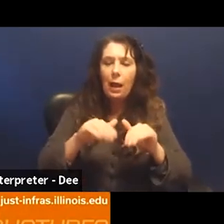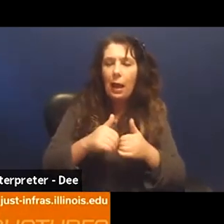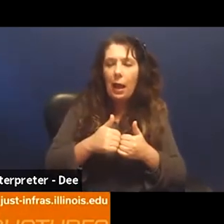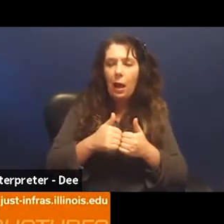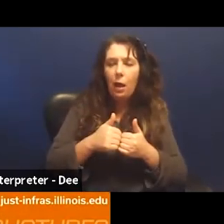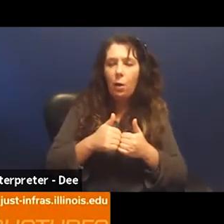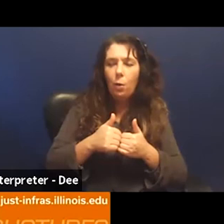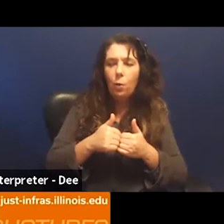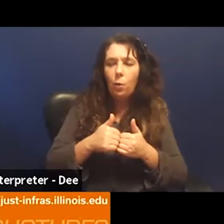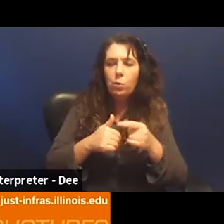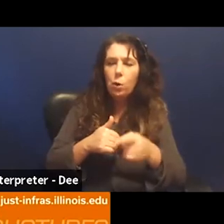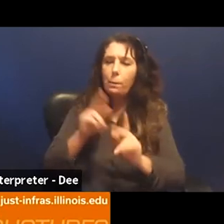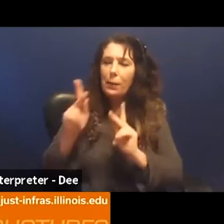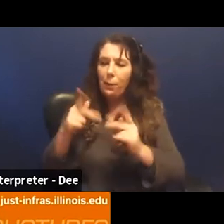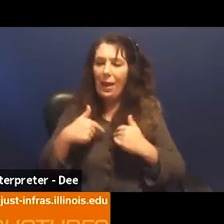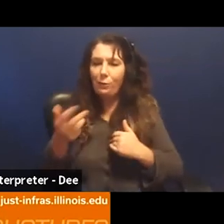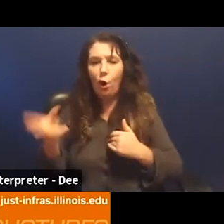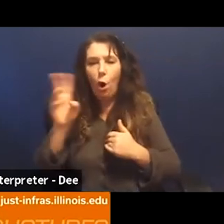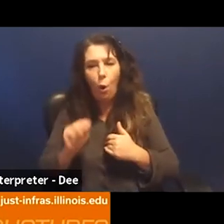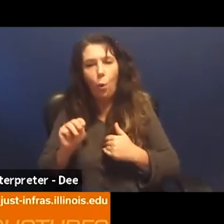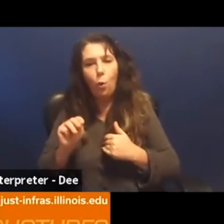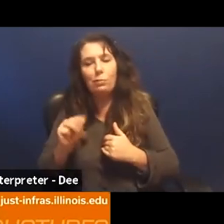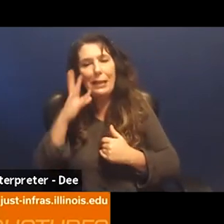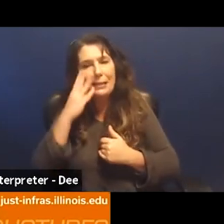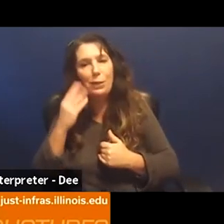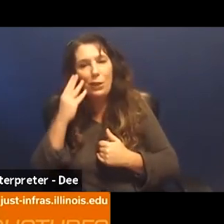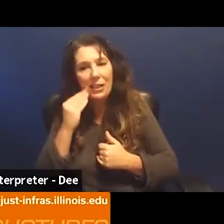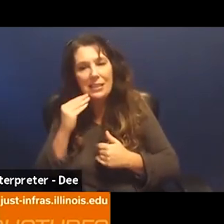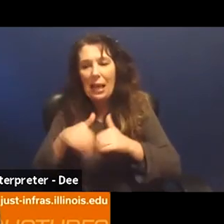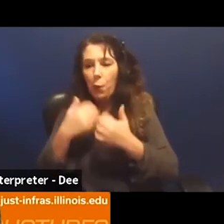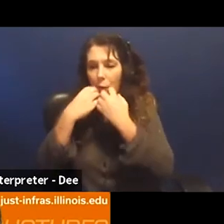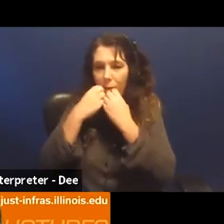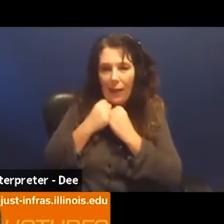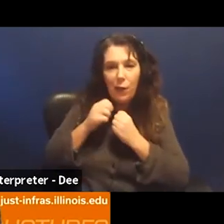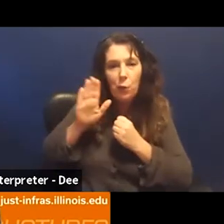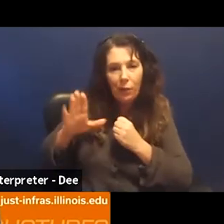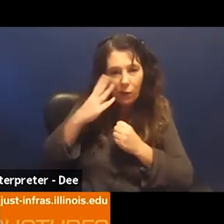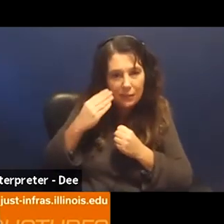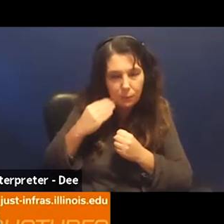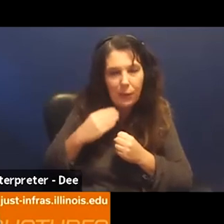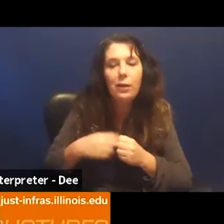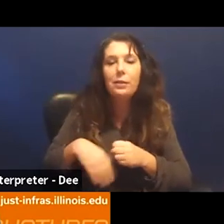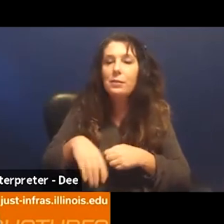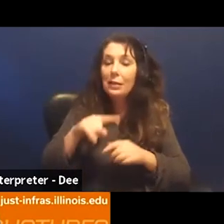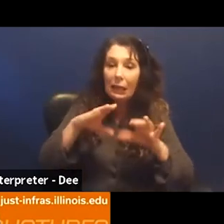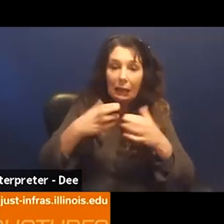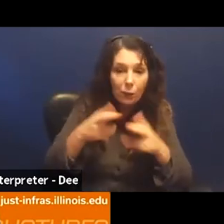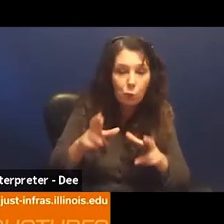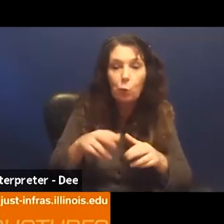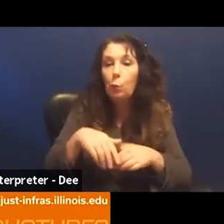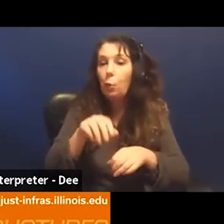the lived experience that people come in with into our learning spaces whether those are classrooms or workshops or after school programs or something.